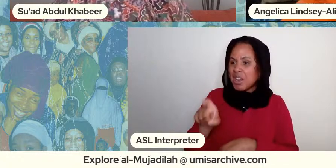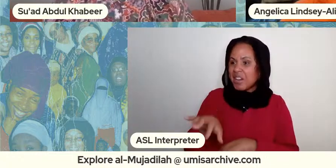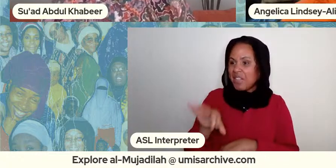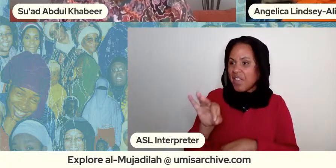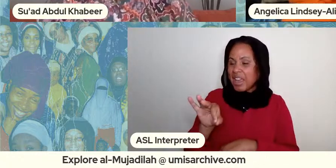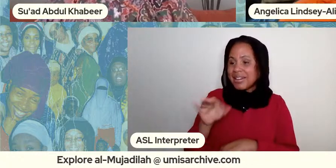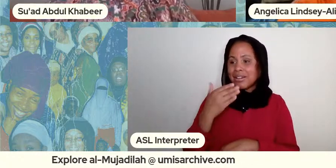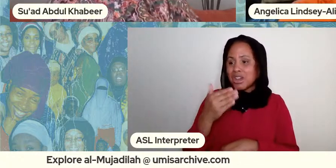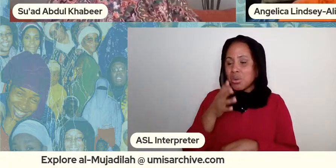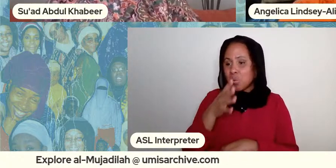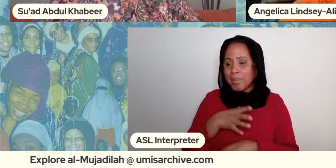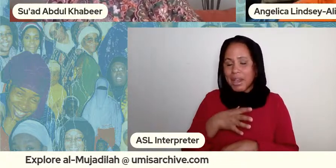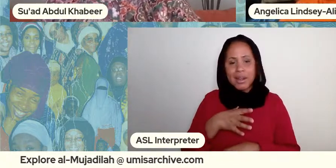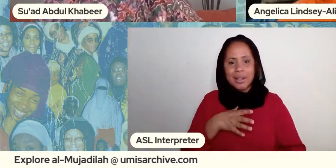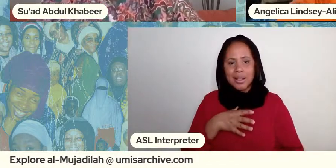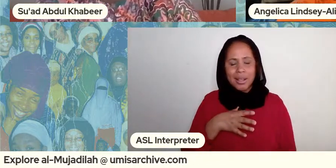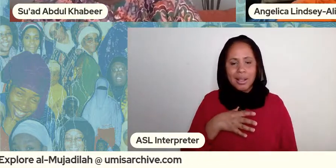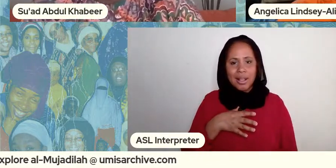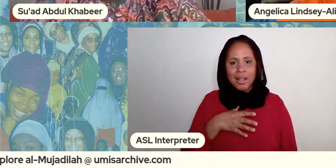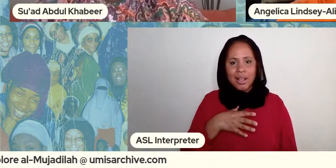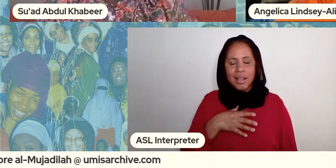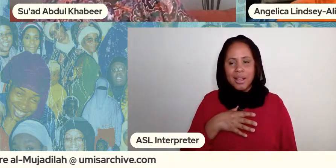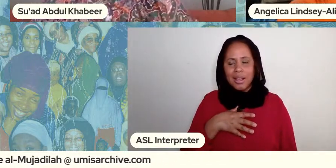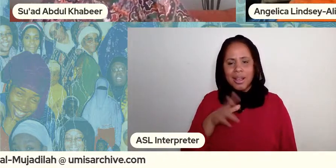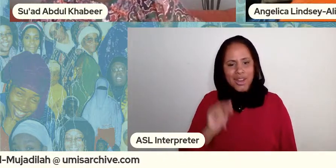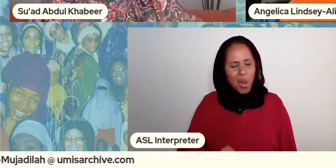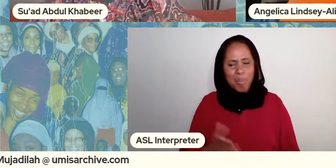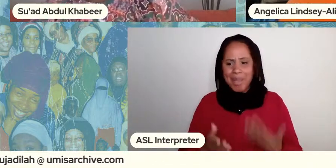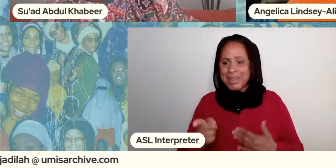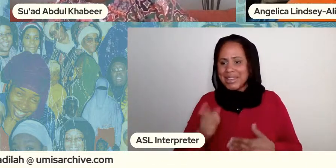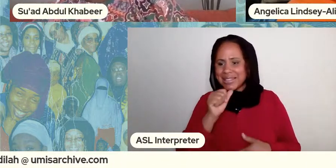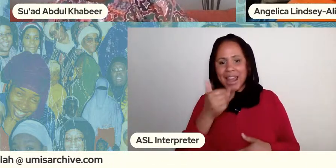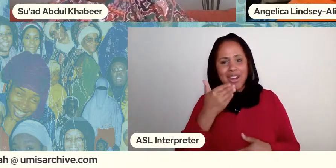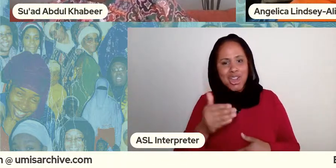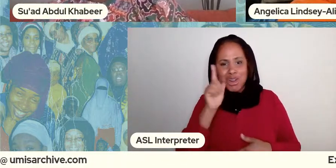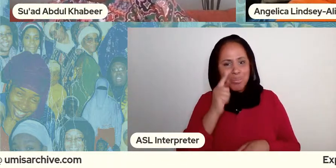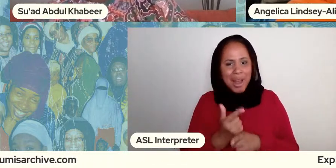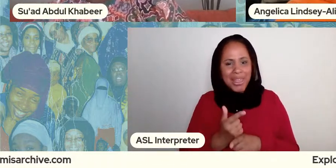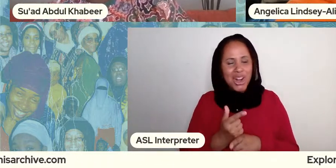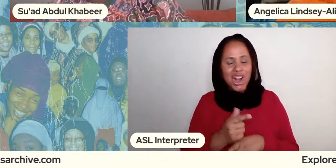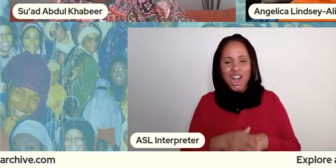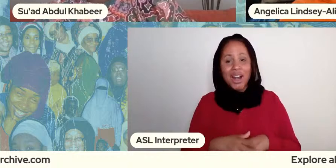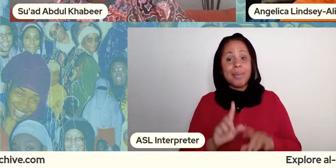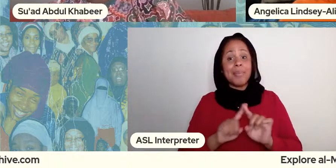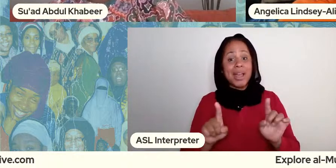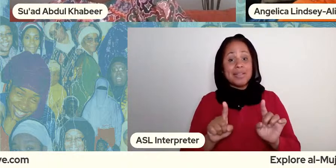a good brother brother maybe that's what it is but but with women it's you know someone said oh woman